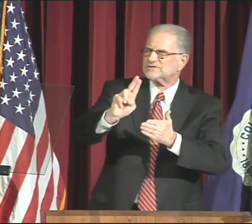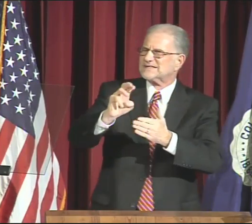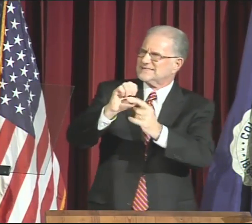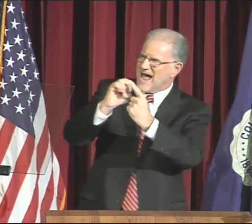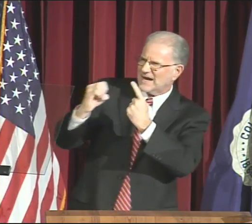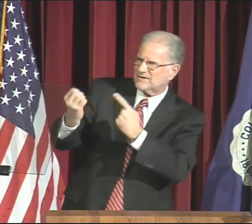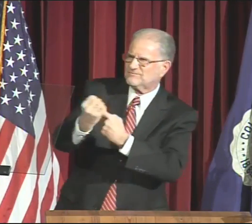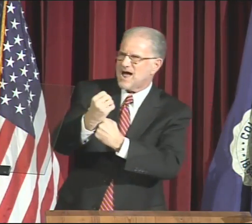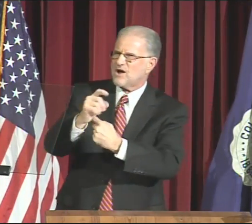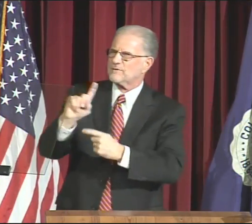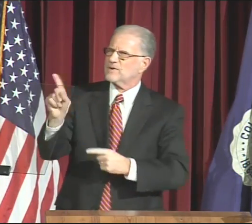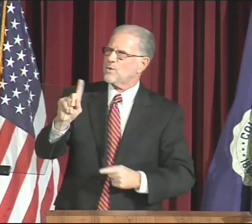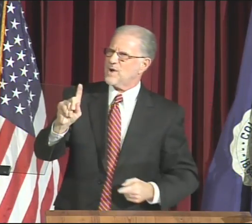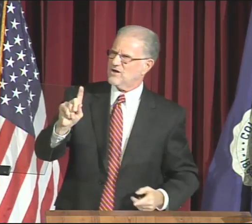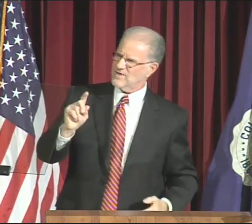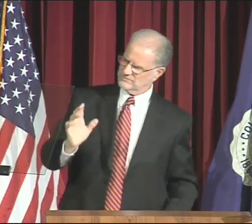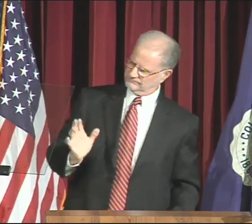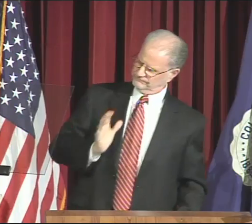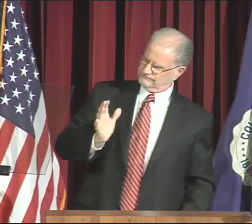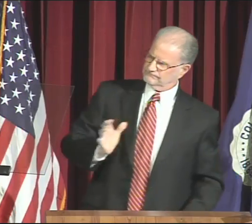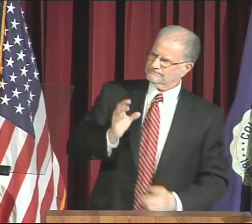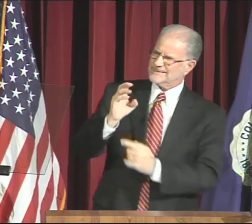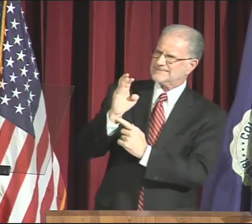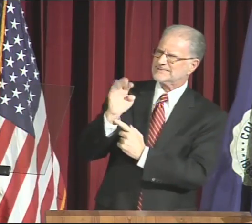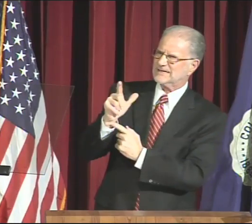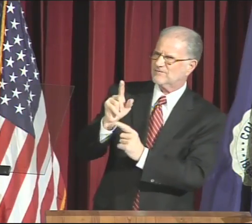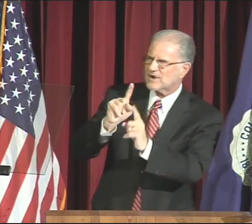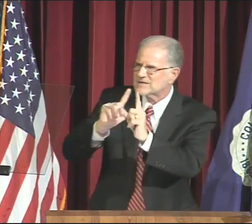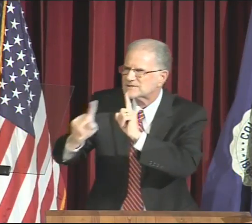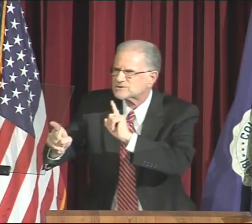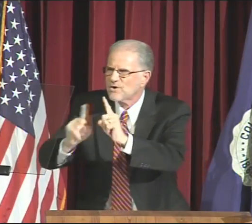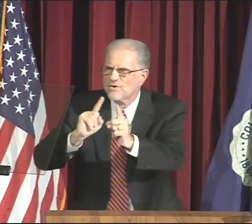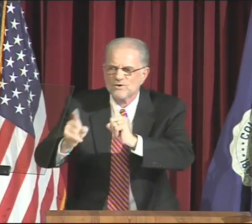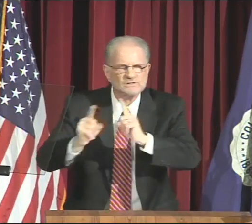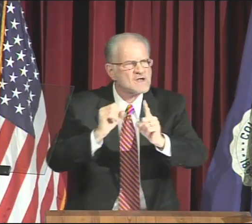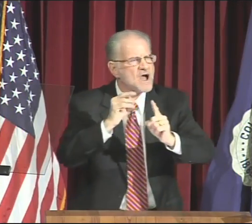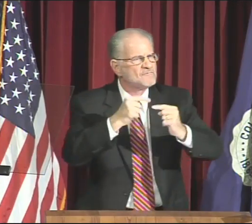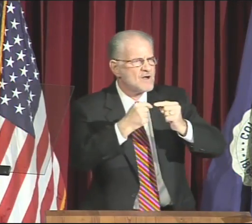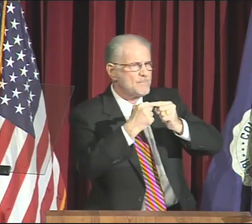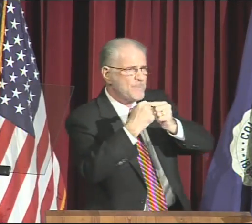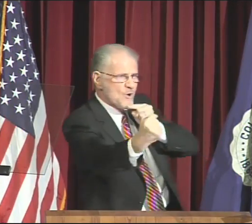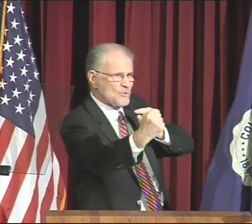A University is an environment in which the civil discourse